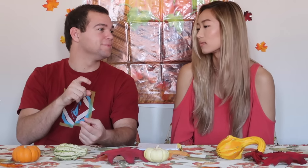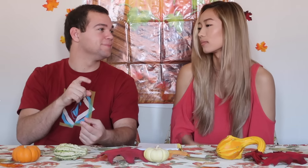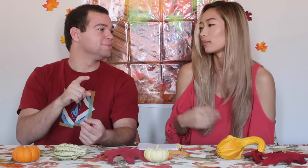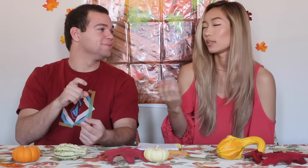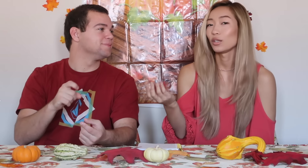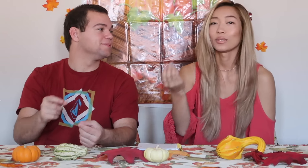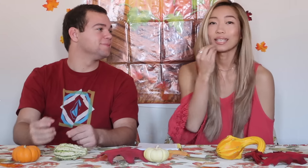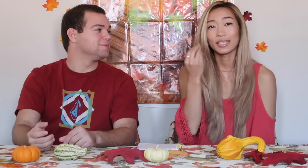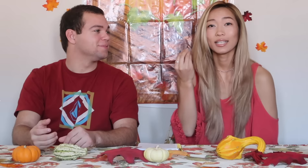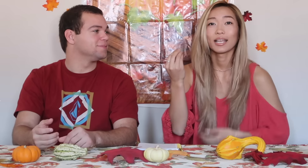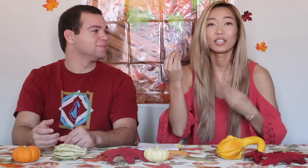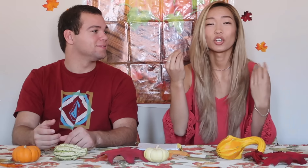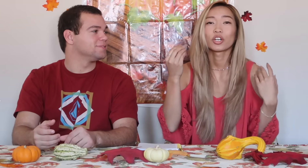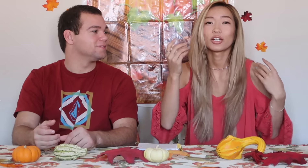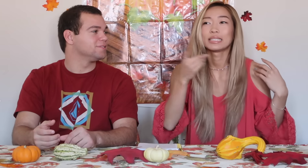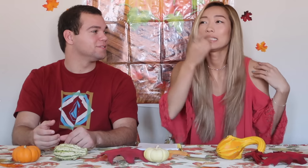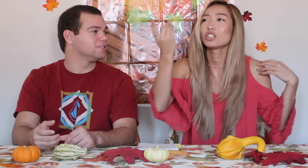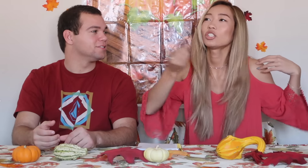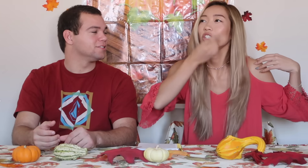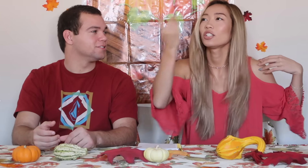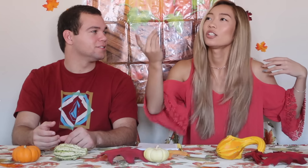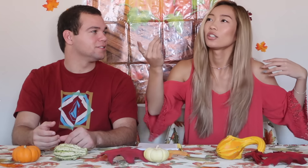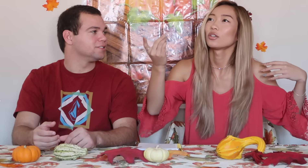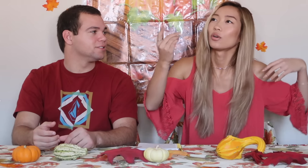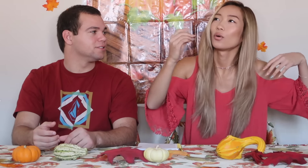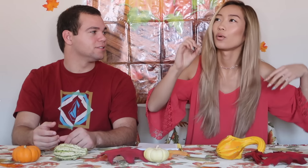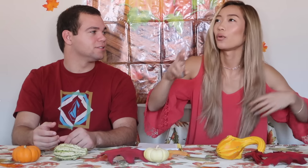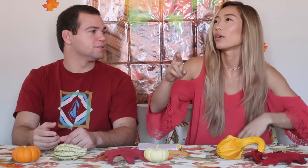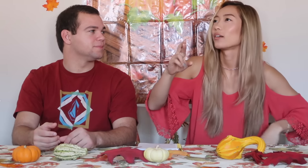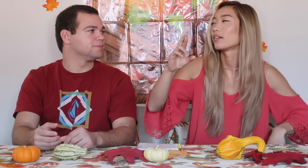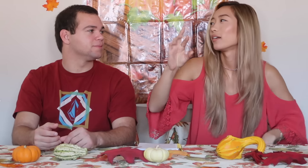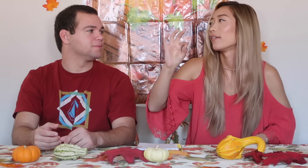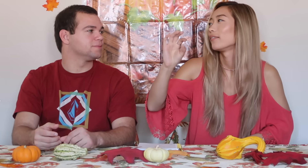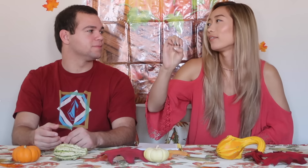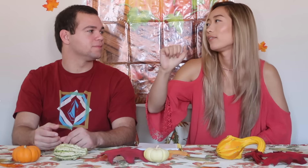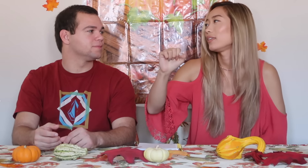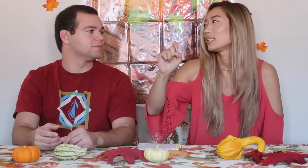Go eat dinner or feast.